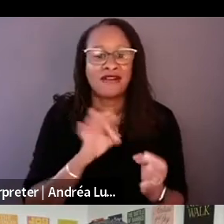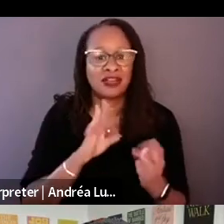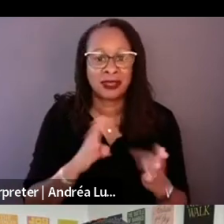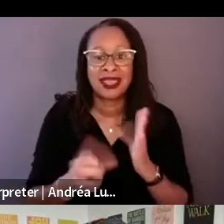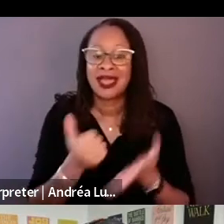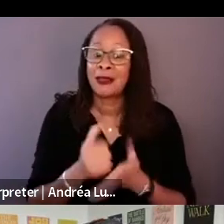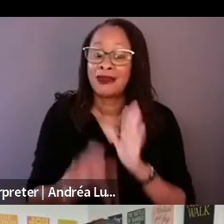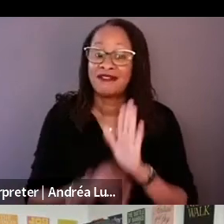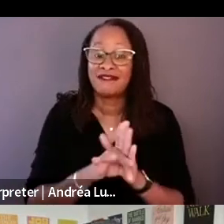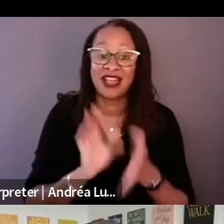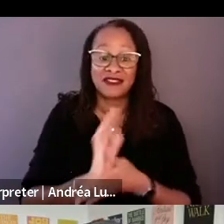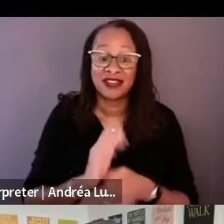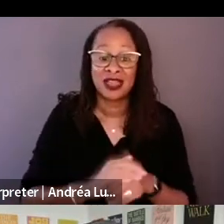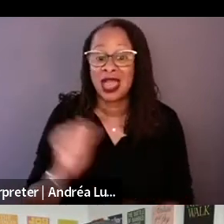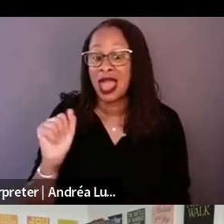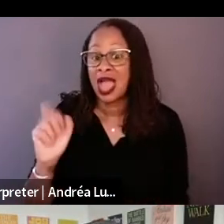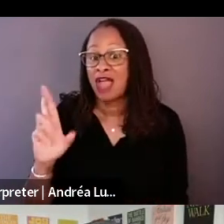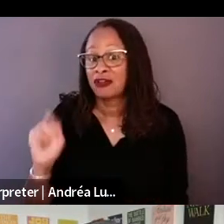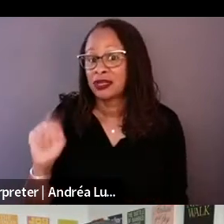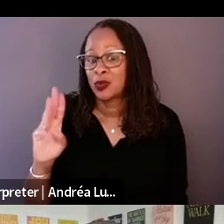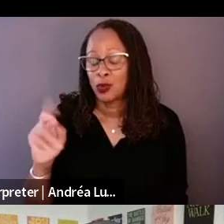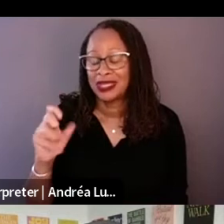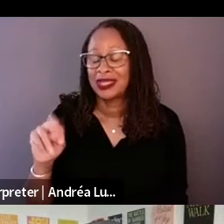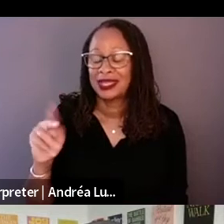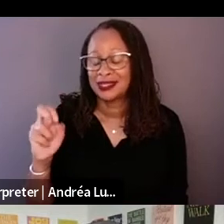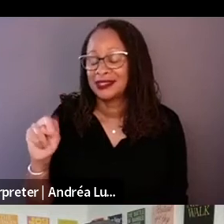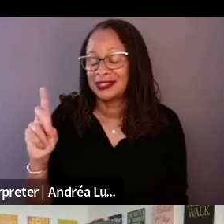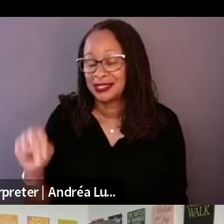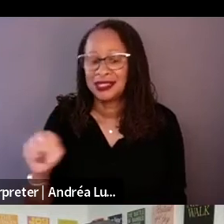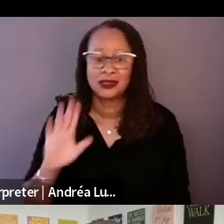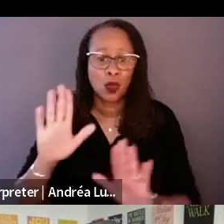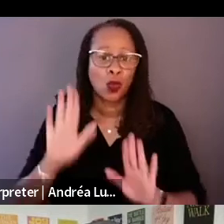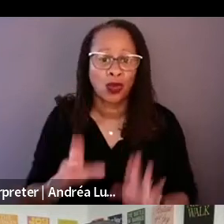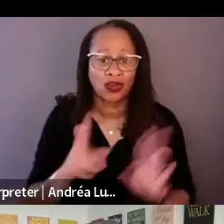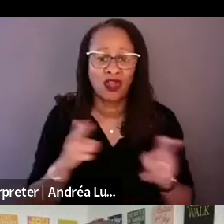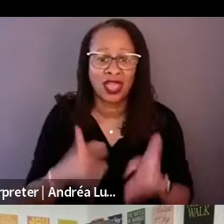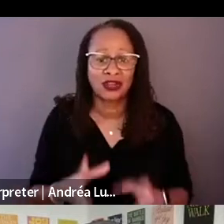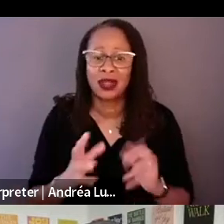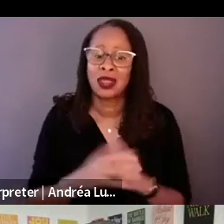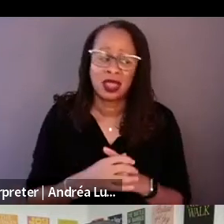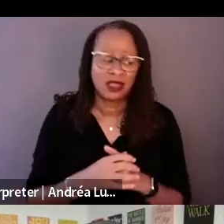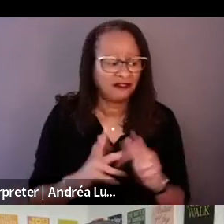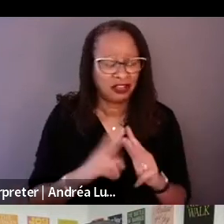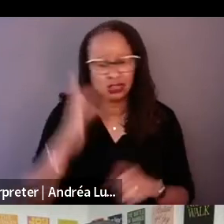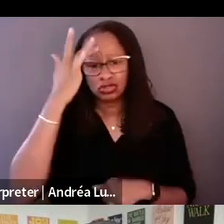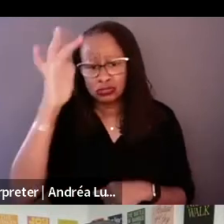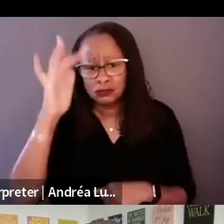great editor and person. When I would wake up and saying how are we going to put this together, he would wake up and call me